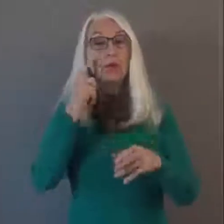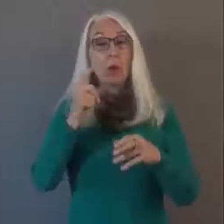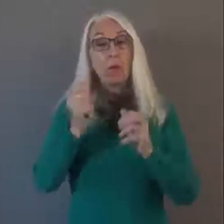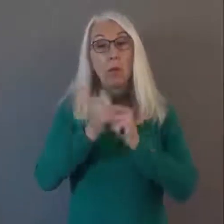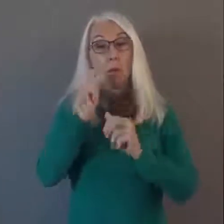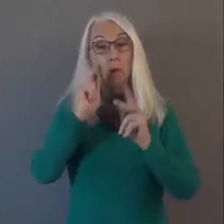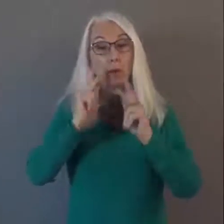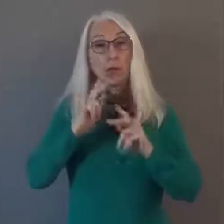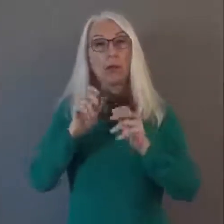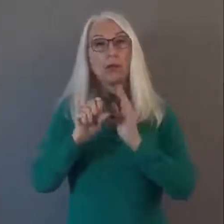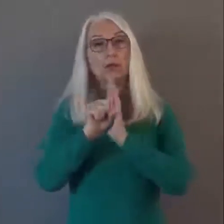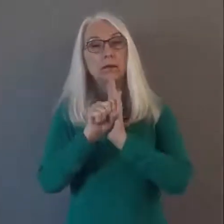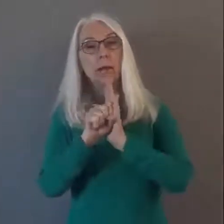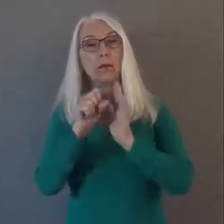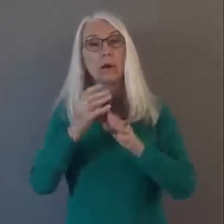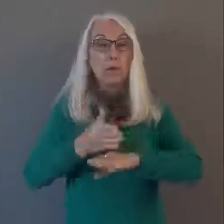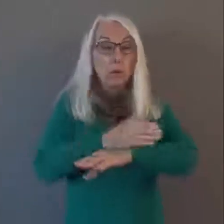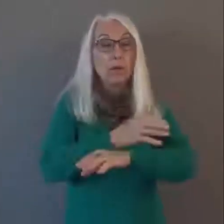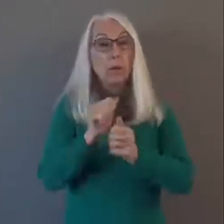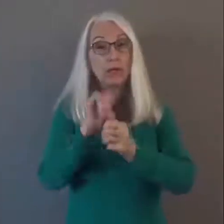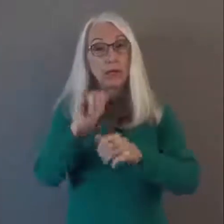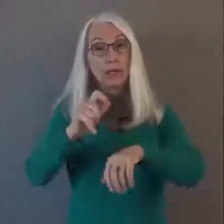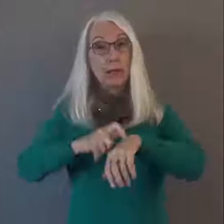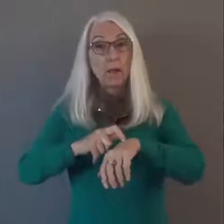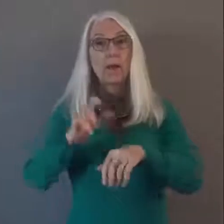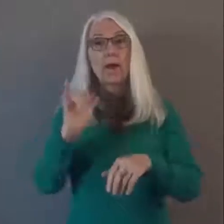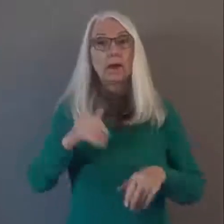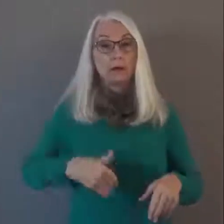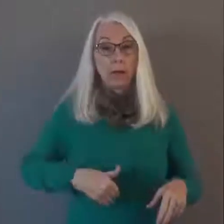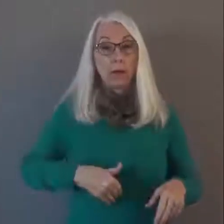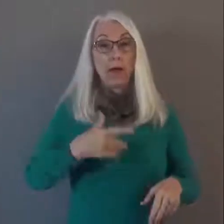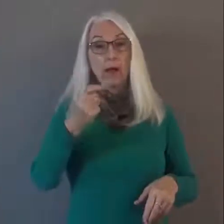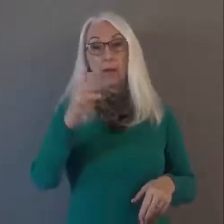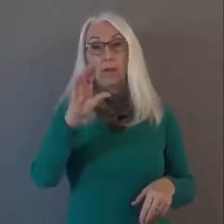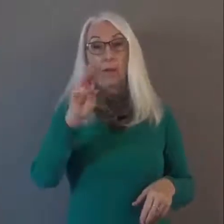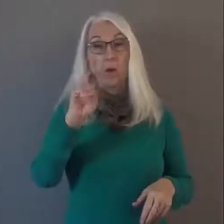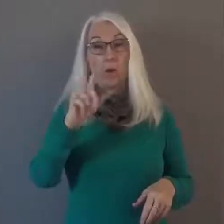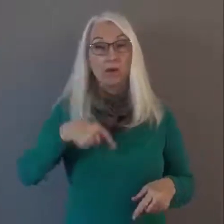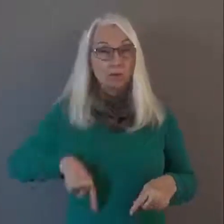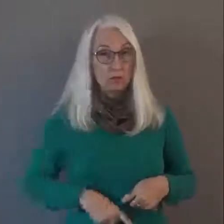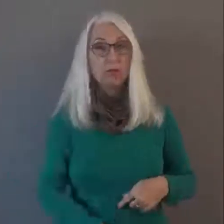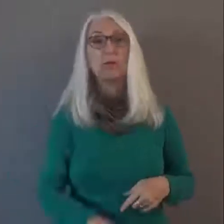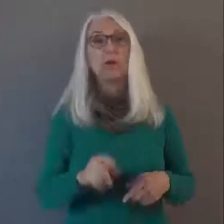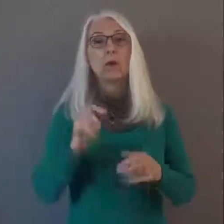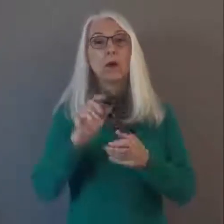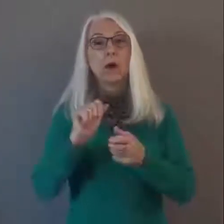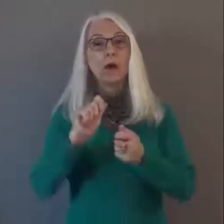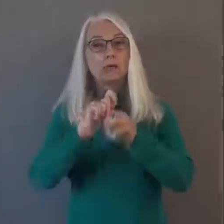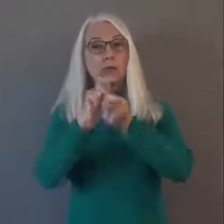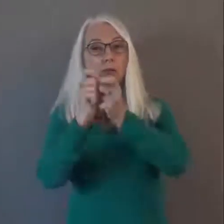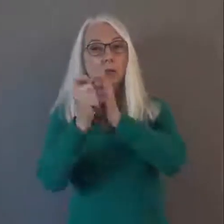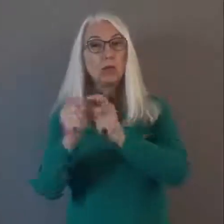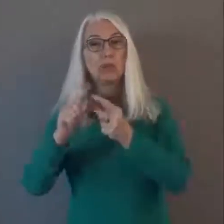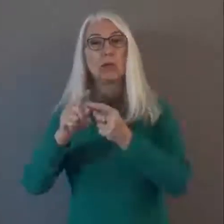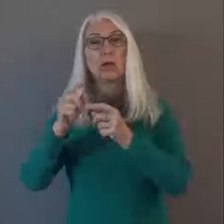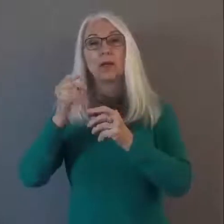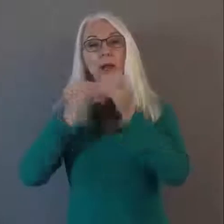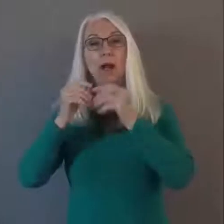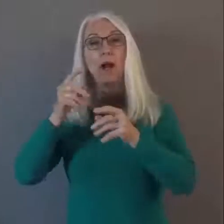For most people, the symptoms improve with time as the gut and bowels adapt to a diet